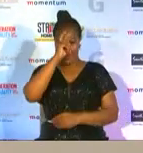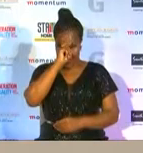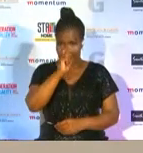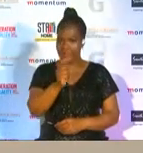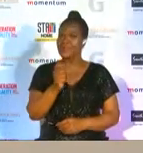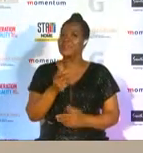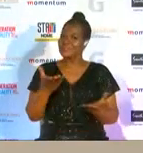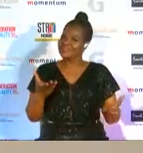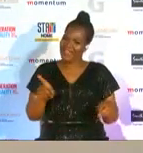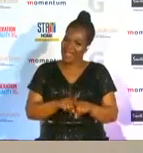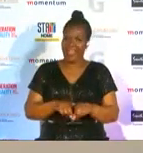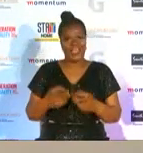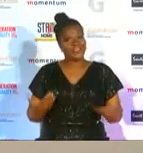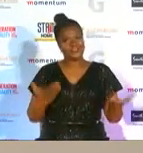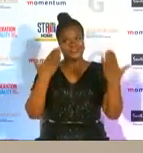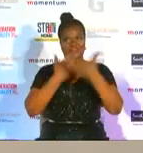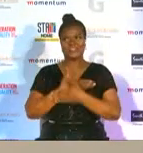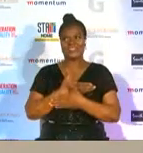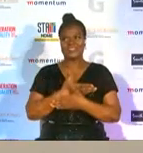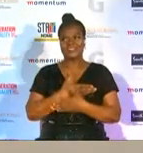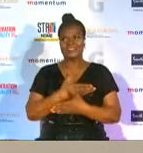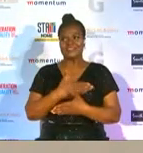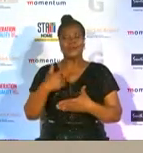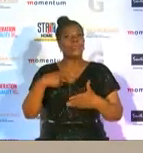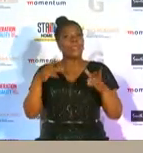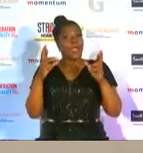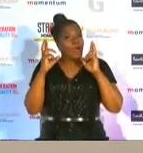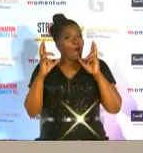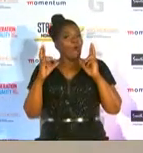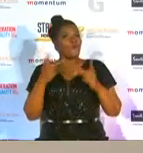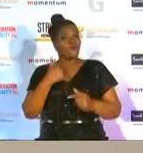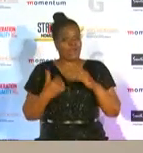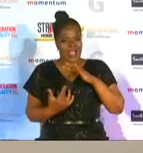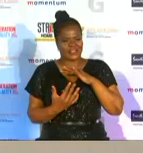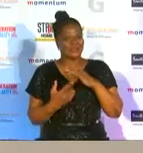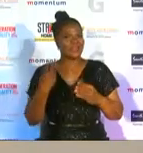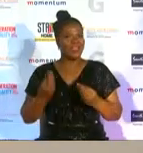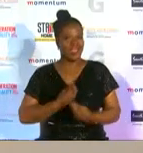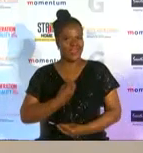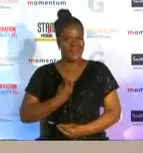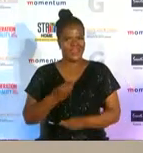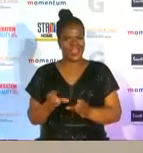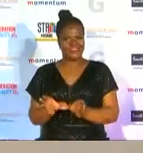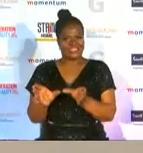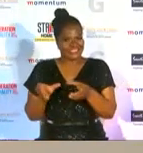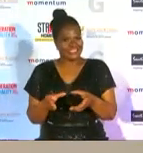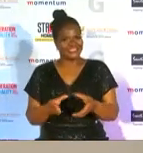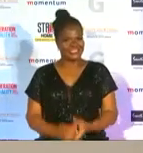recognized tonight um and hopefully it will inspire the younger generations also to continue to strive for their dreams and your